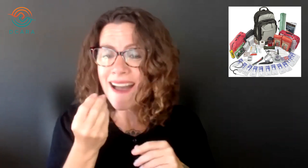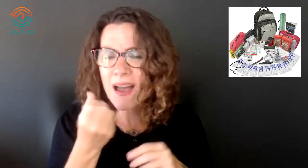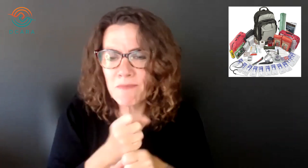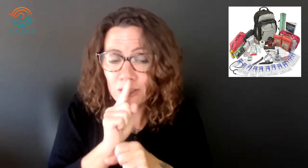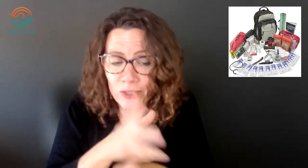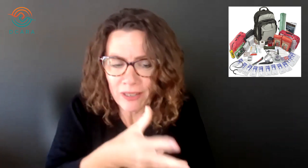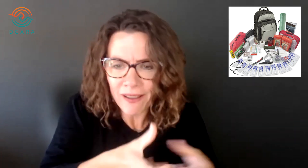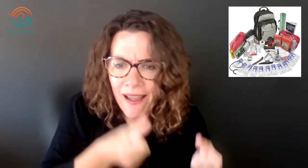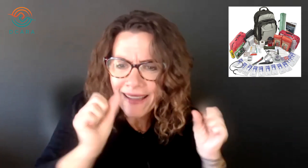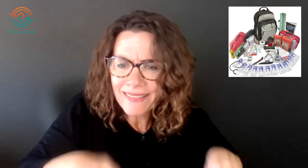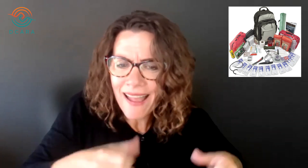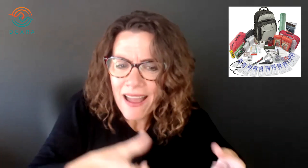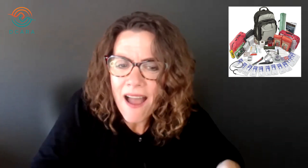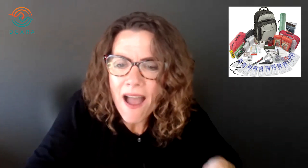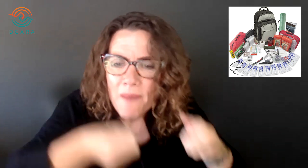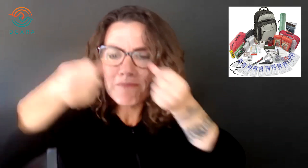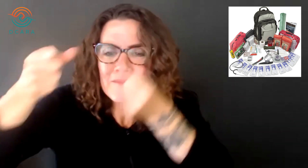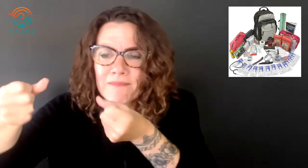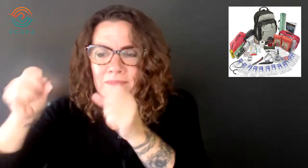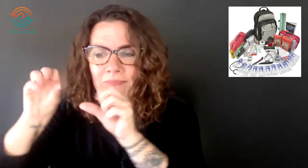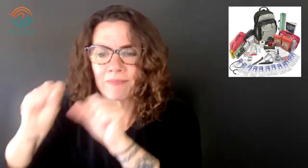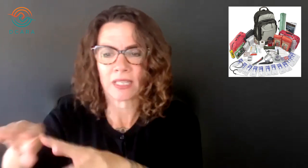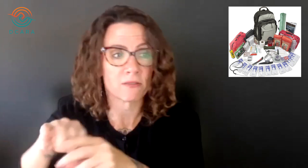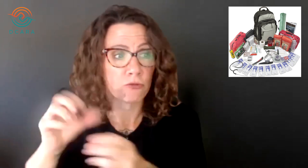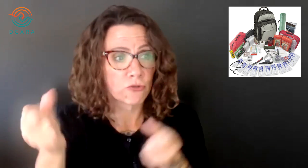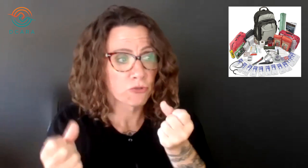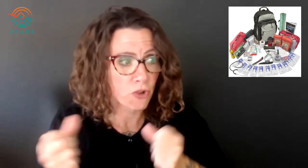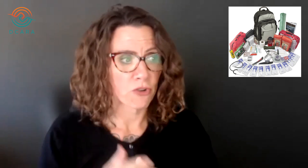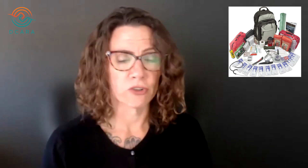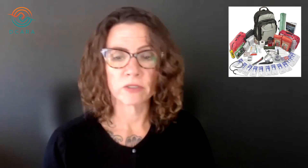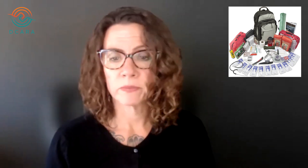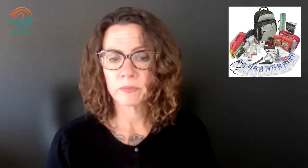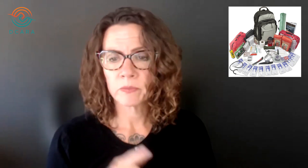Keep it light enough to be able to lift it into your car.